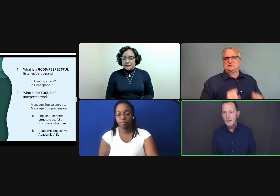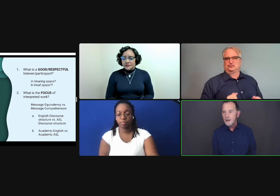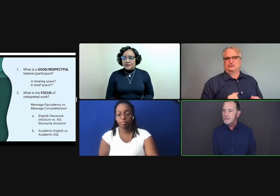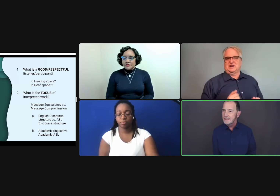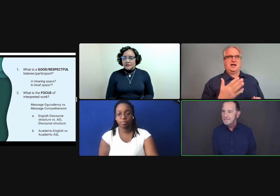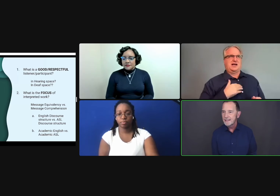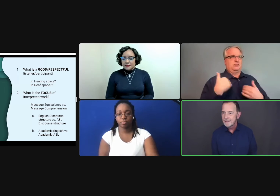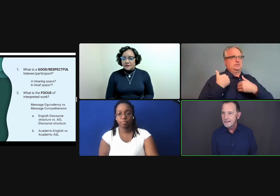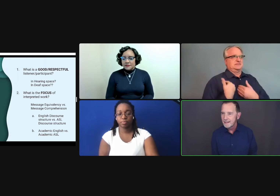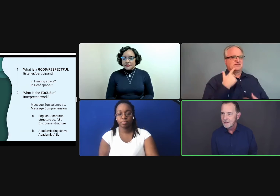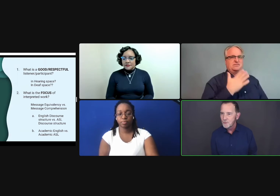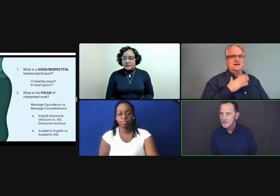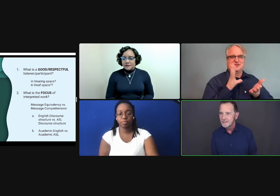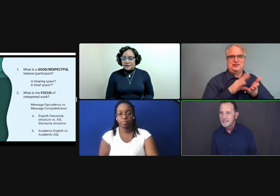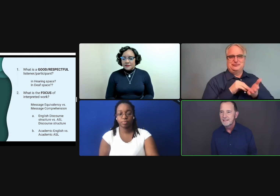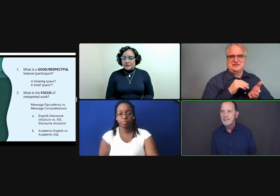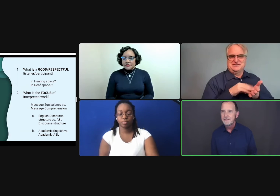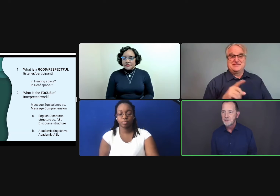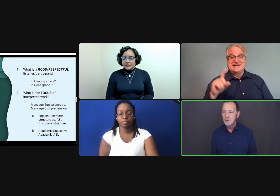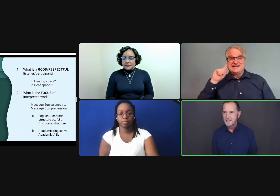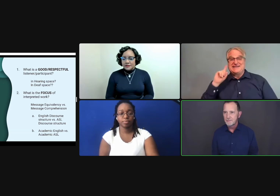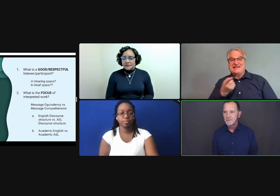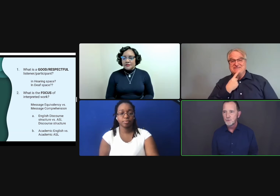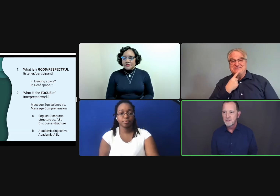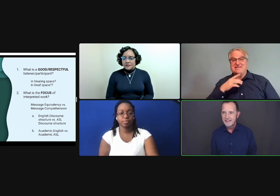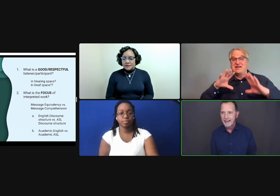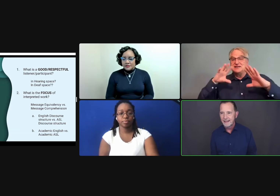Apparently in the hearing world, individualism rules the day.